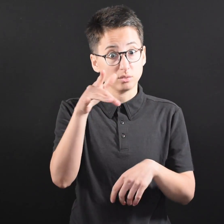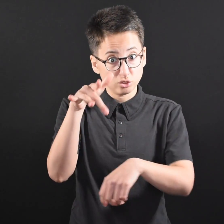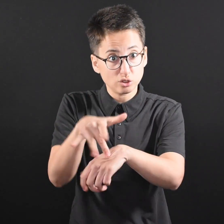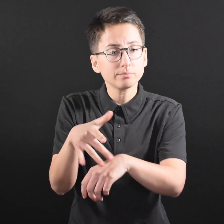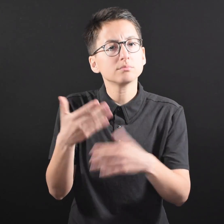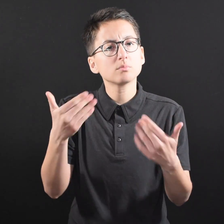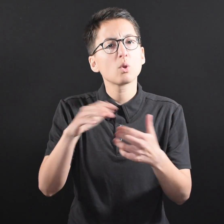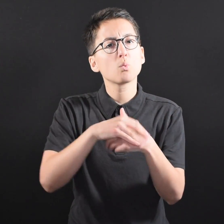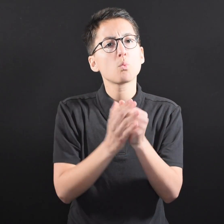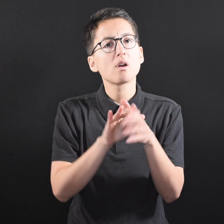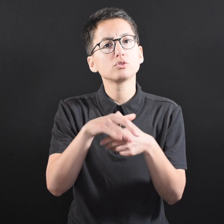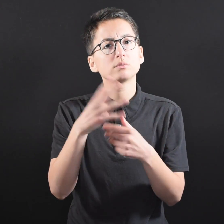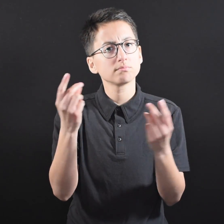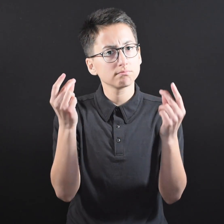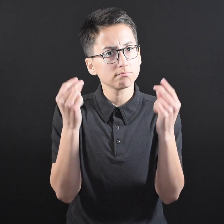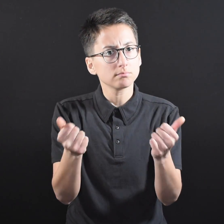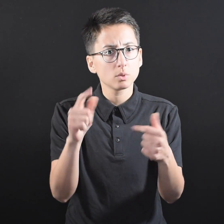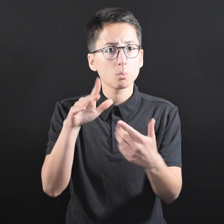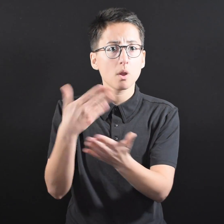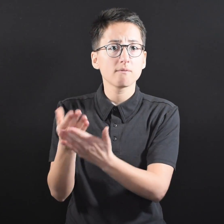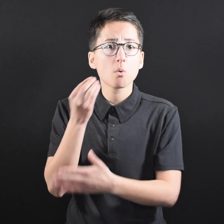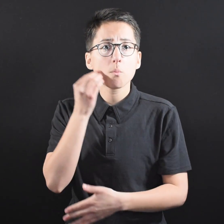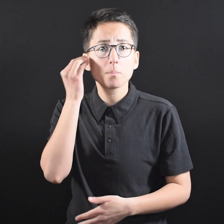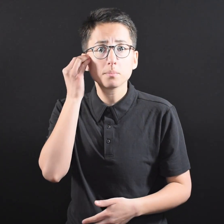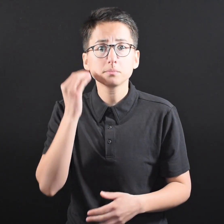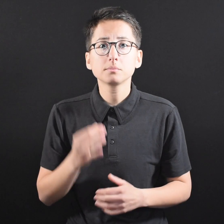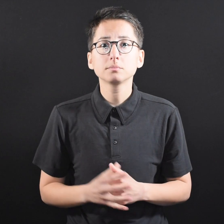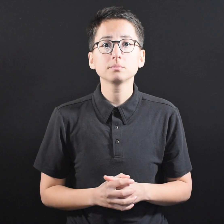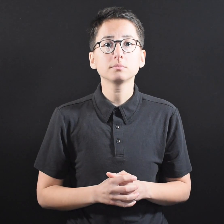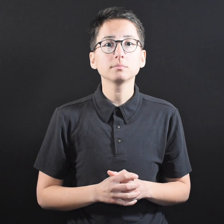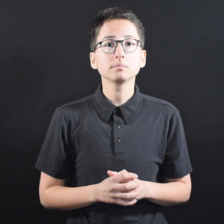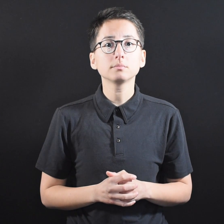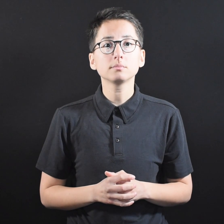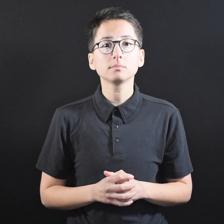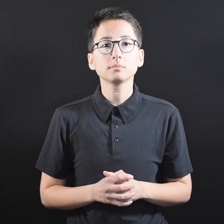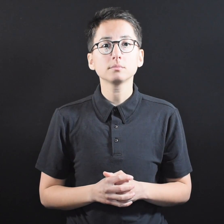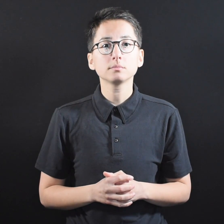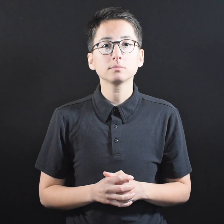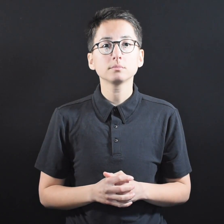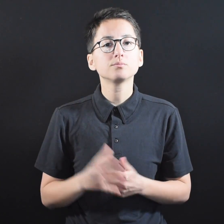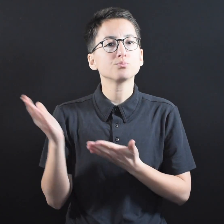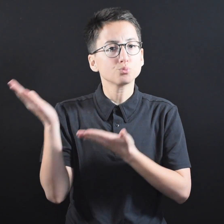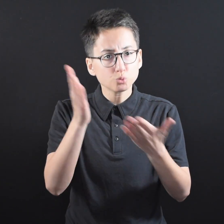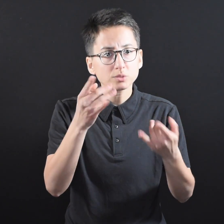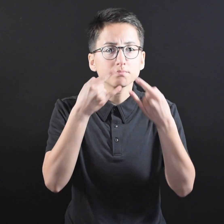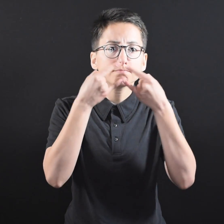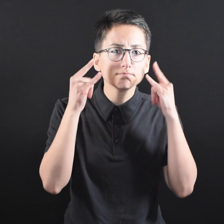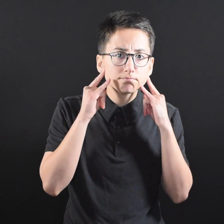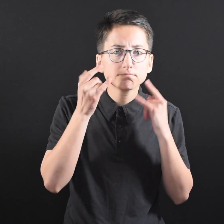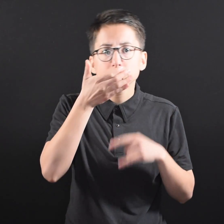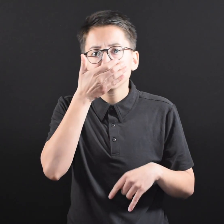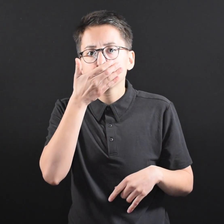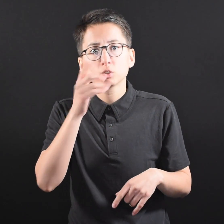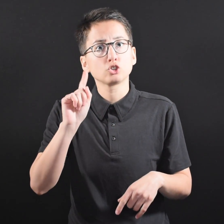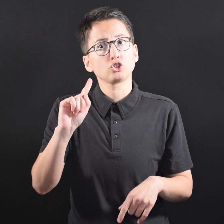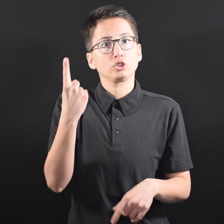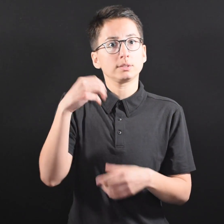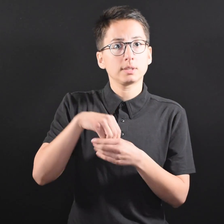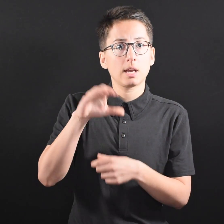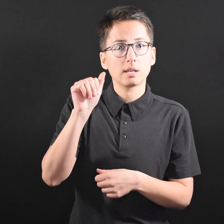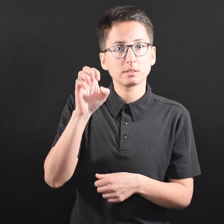Wash your hands right away when you get home. ● Bring along a facemask in case